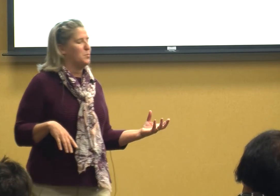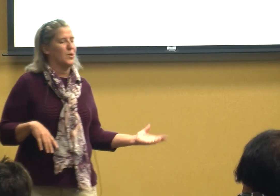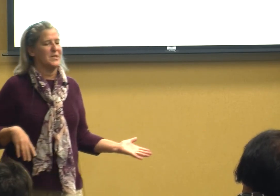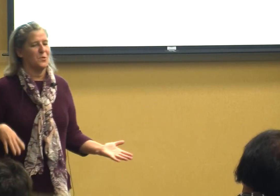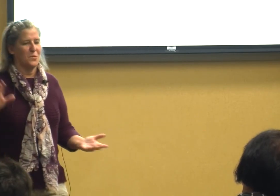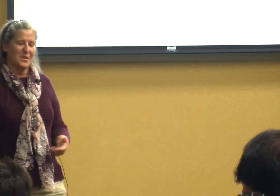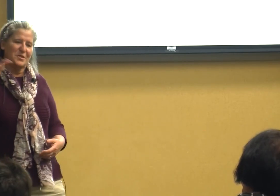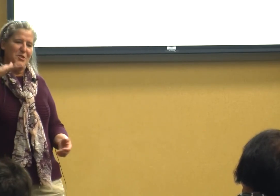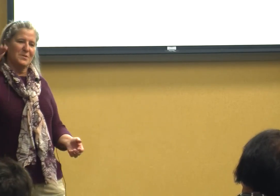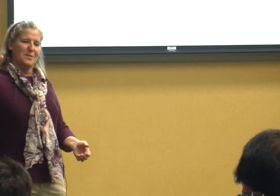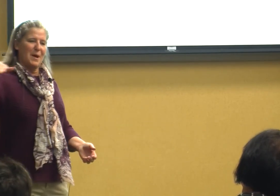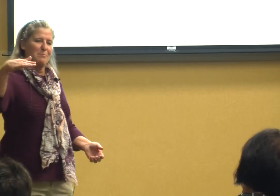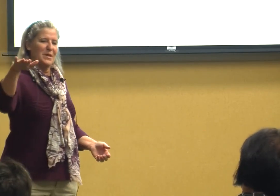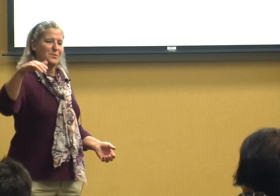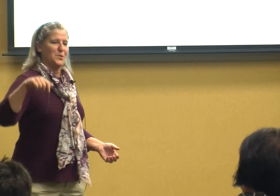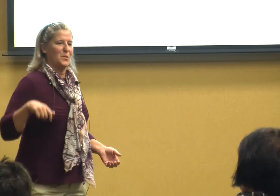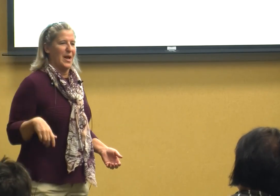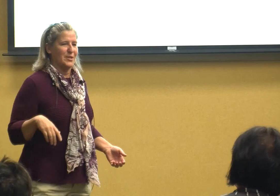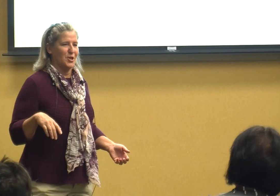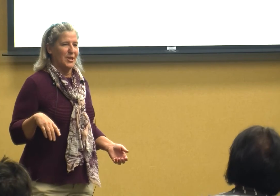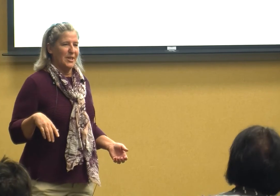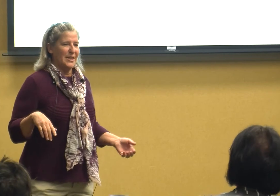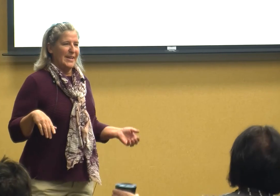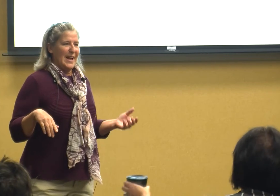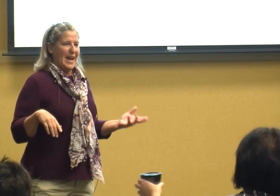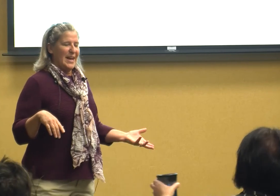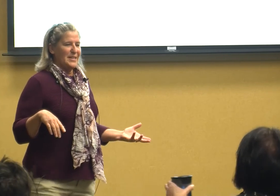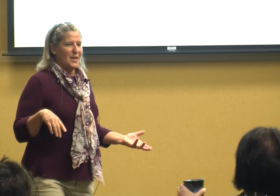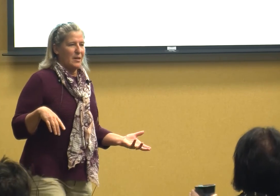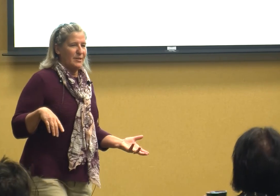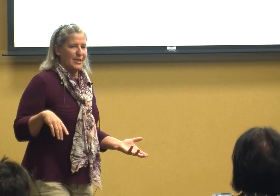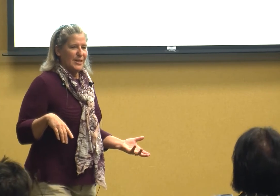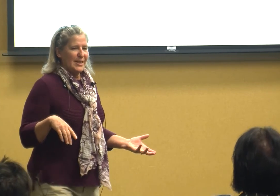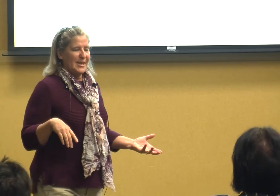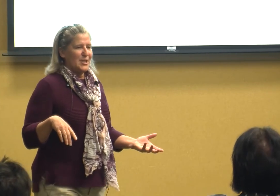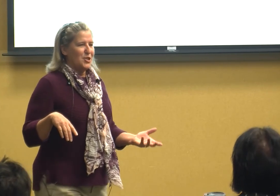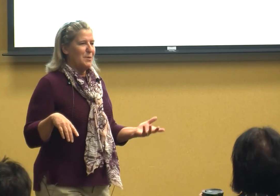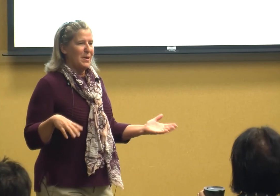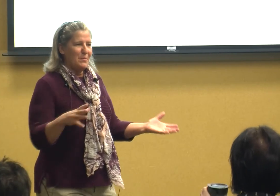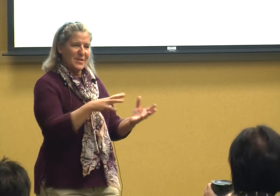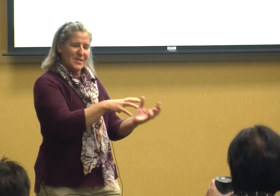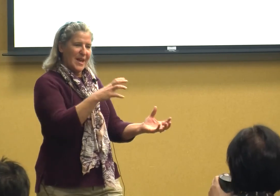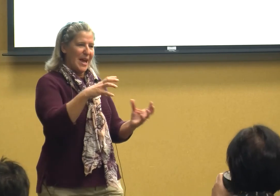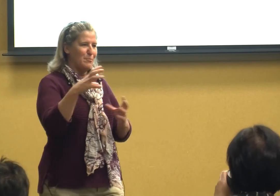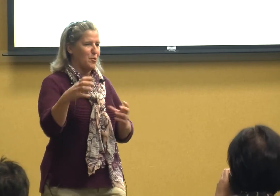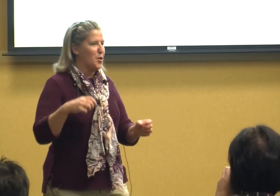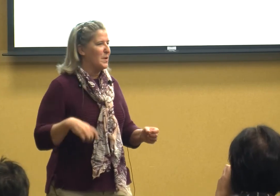preschool and then she was about middle school age and she had been with the same group and